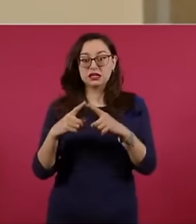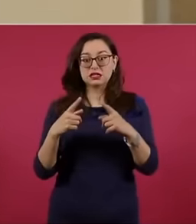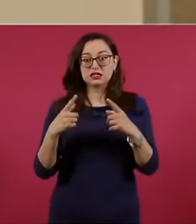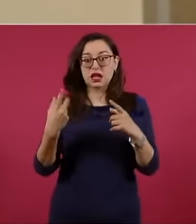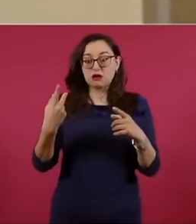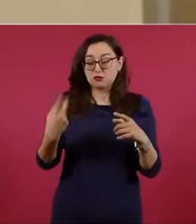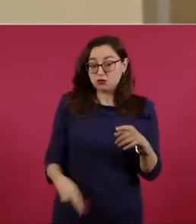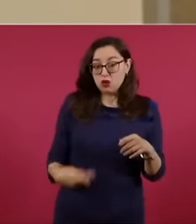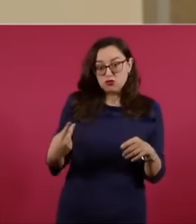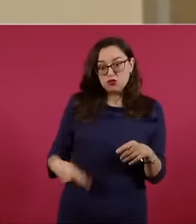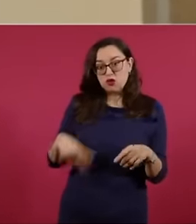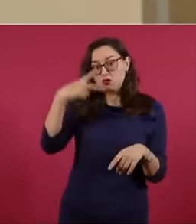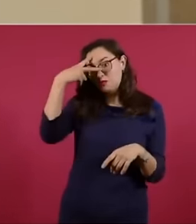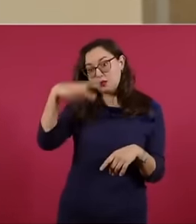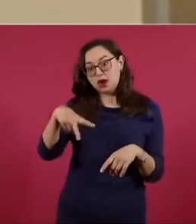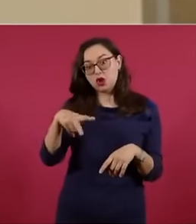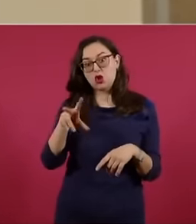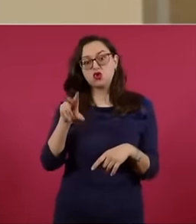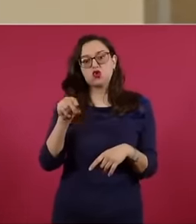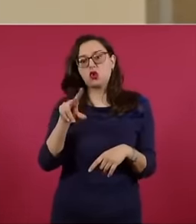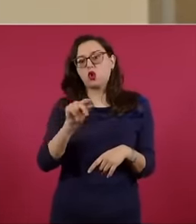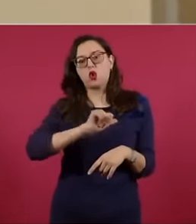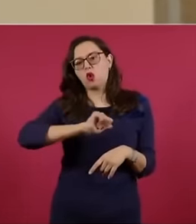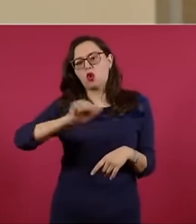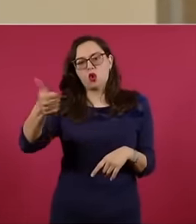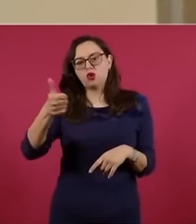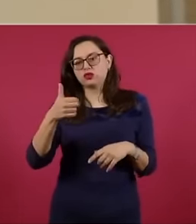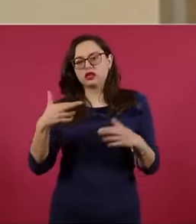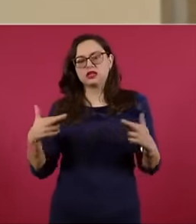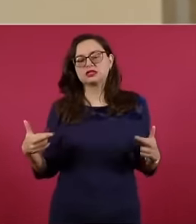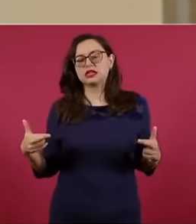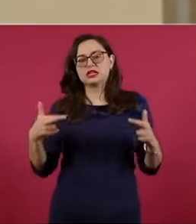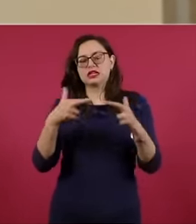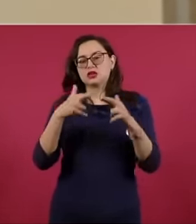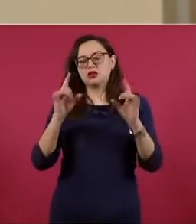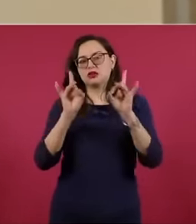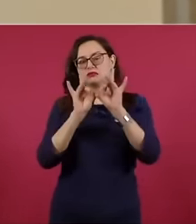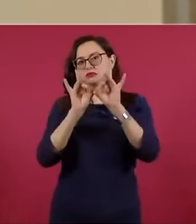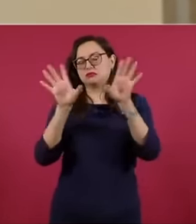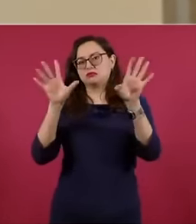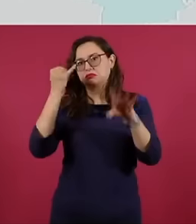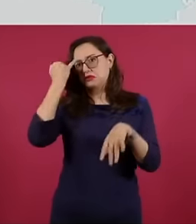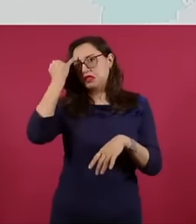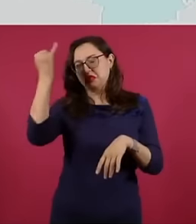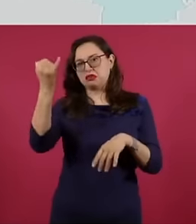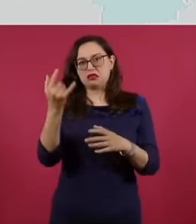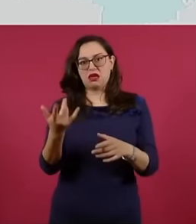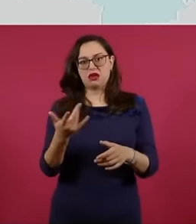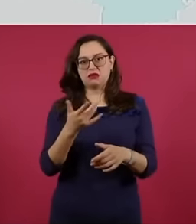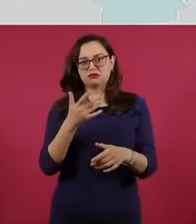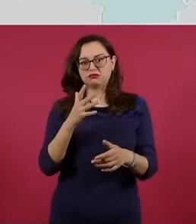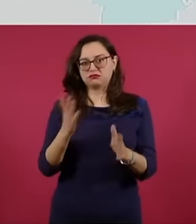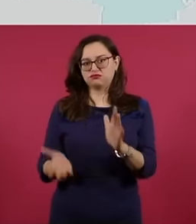, but of different religious expressions, so thanks to the Secretary of the Interior, a consensus was